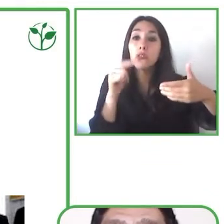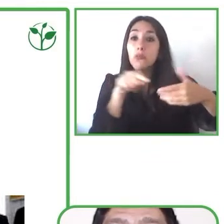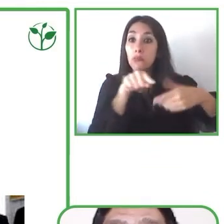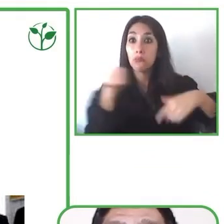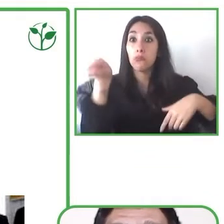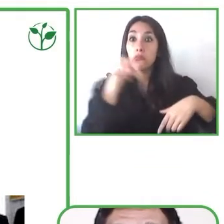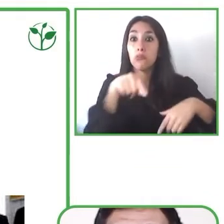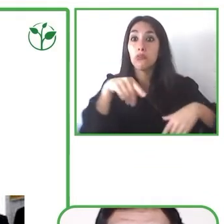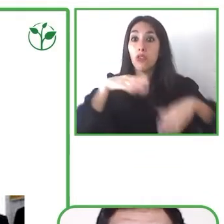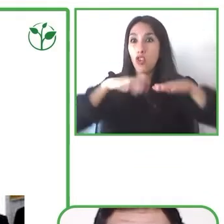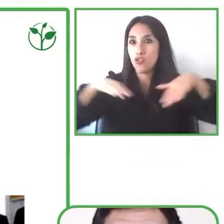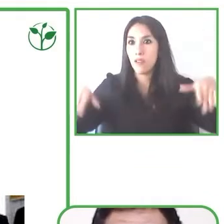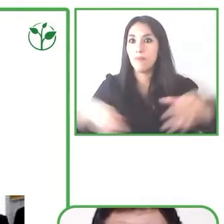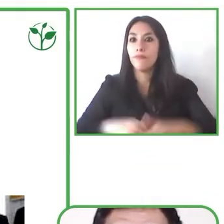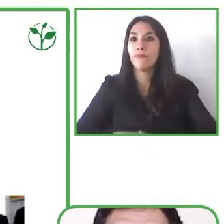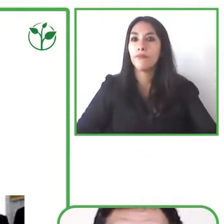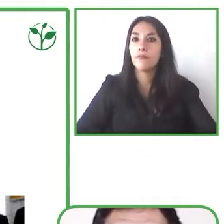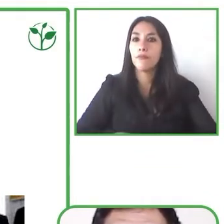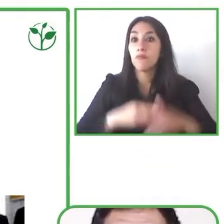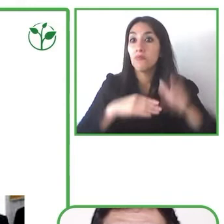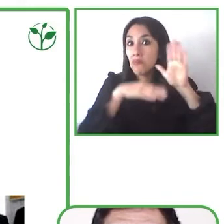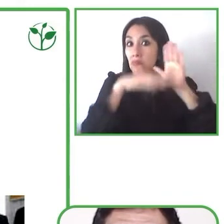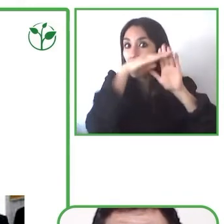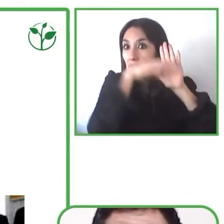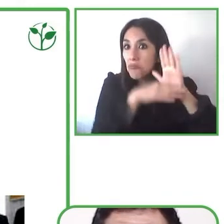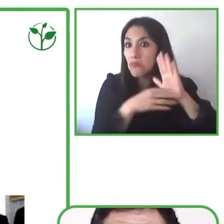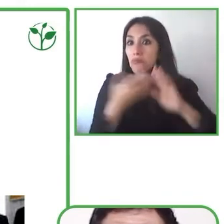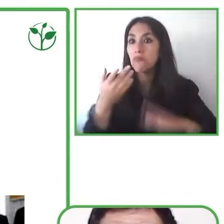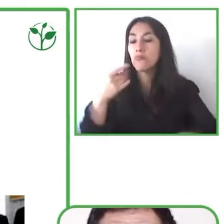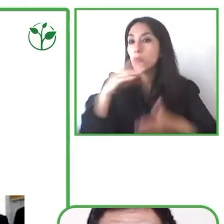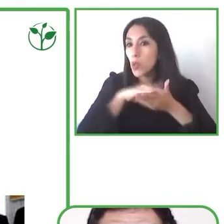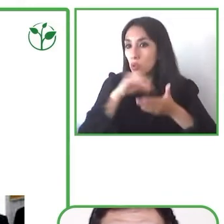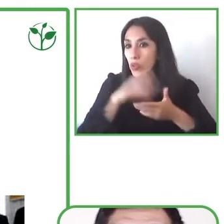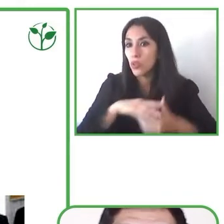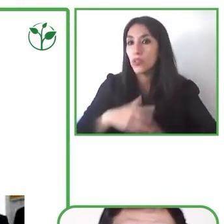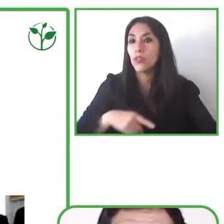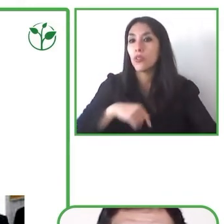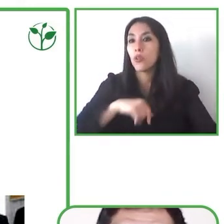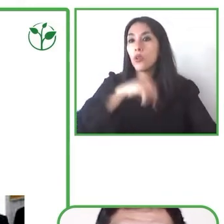who had more cognitive problems or disabilities. But the good